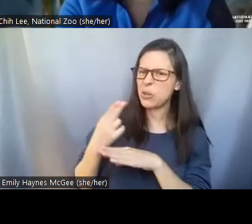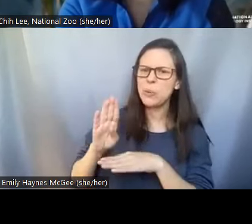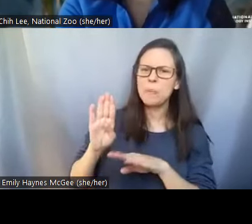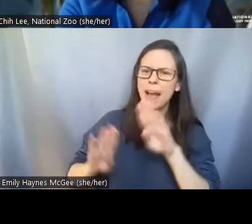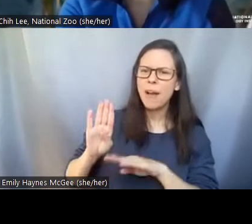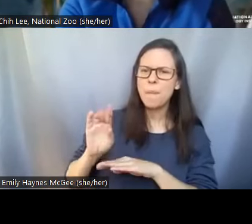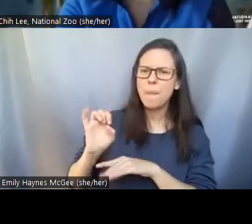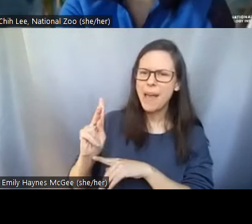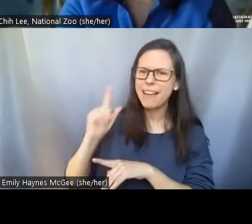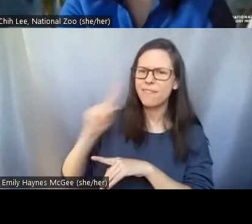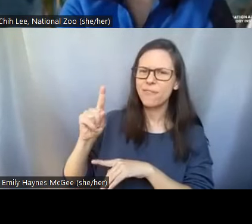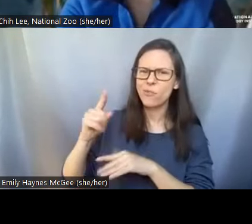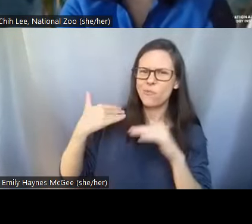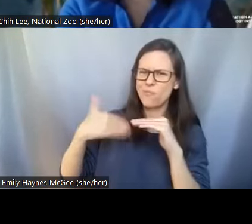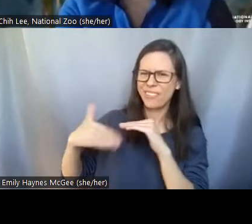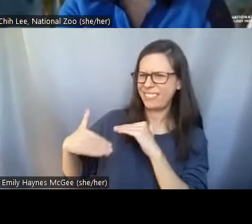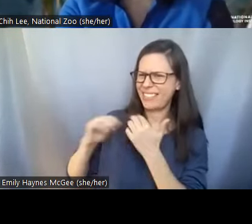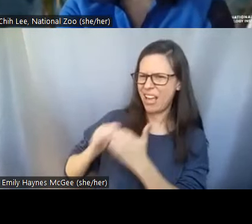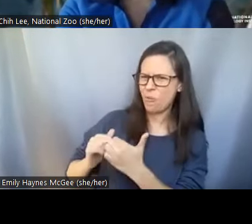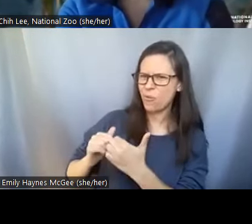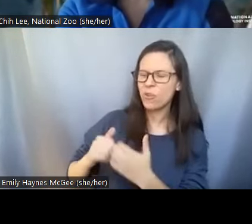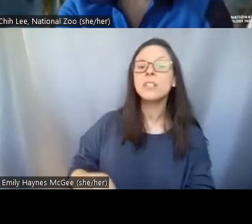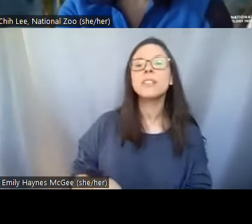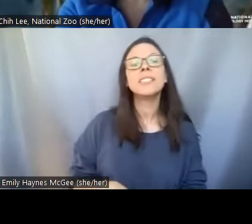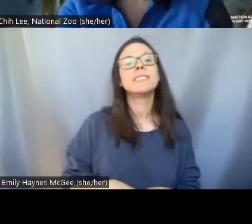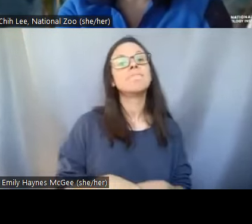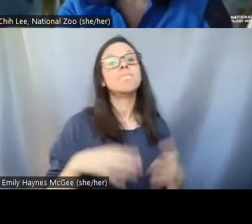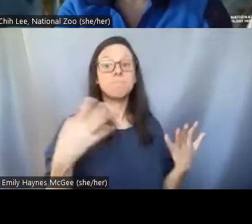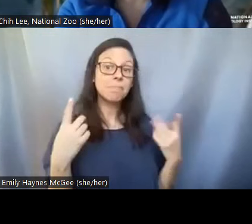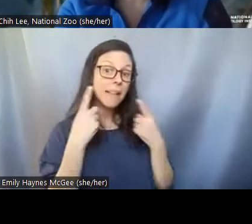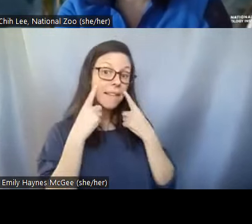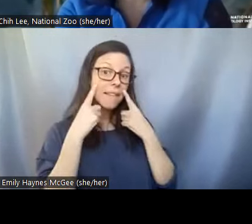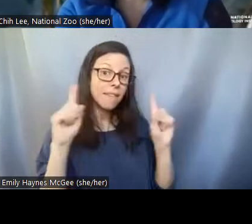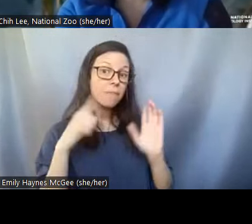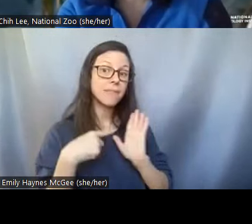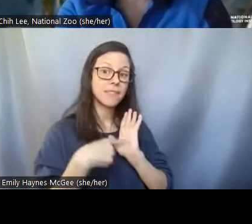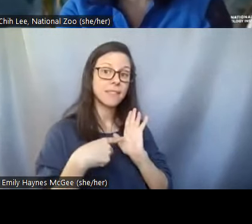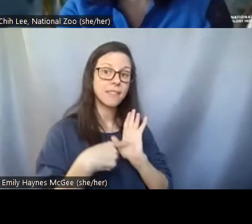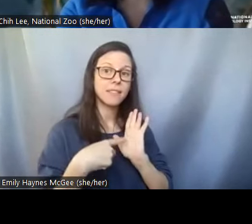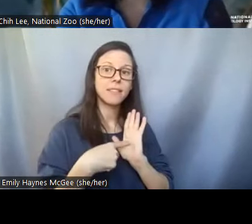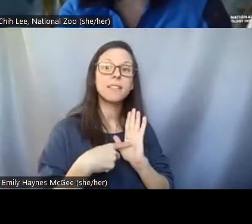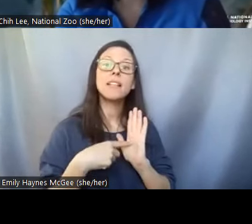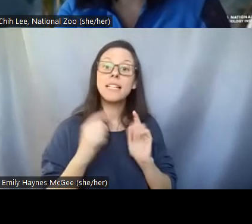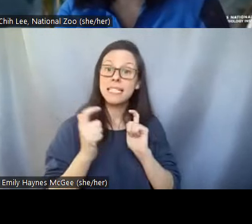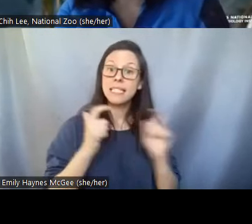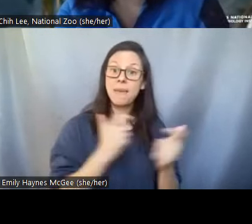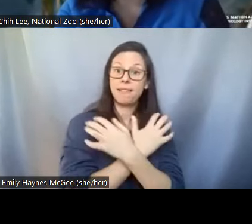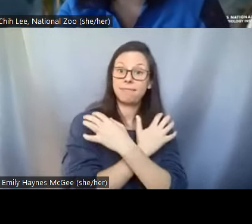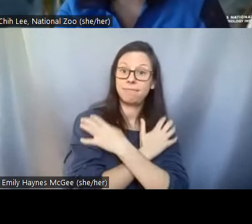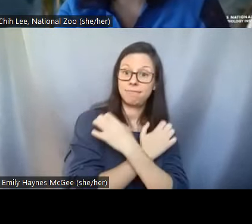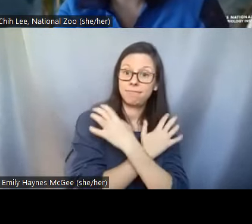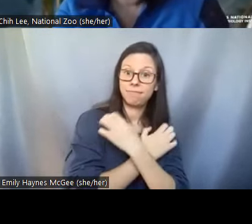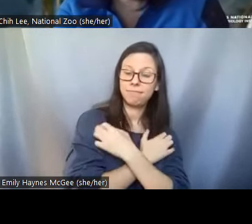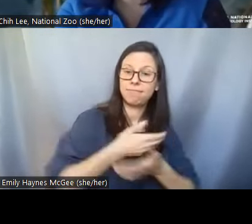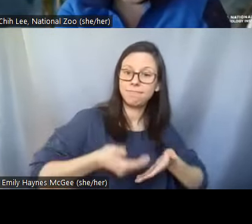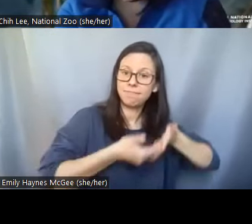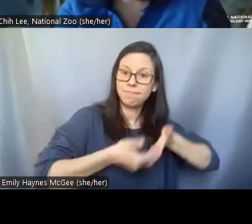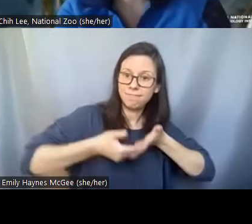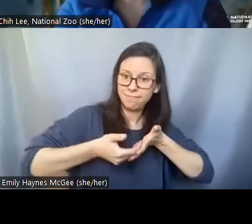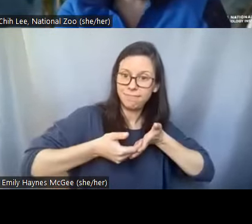Pei-Chih: Well I'll give a famous example is our giant panda cub Xiao Qi Ji that was born in 2020.